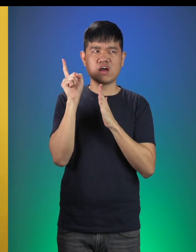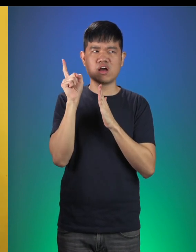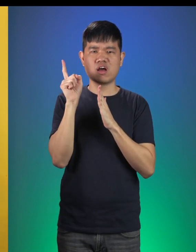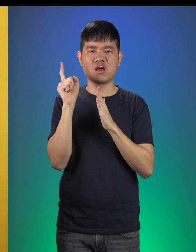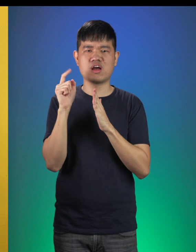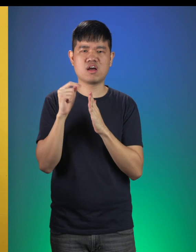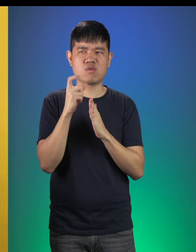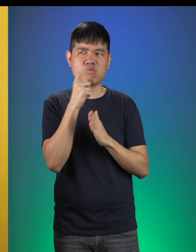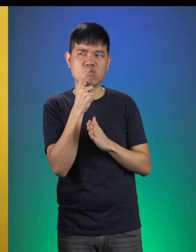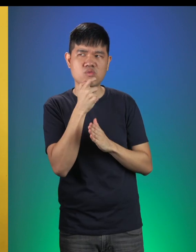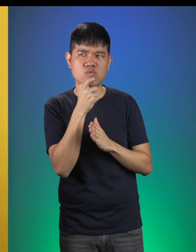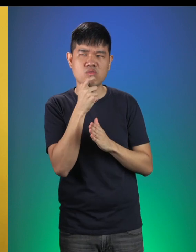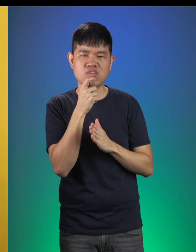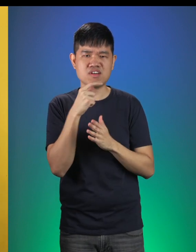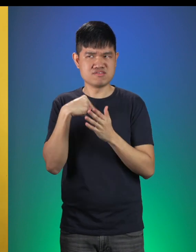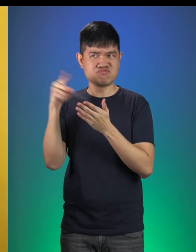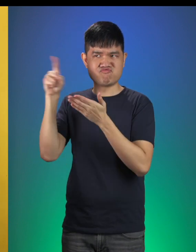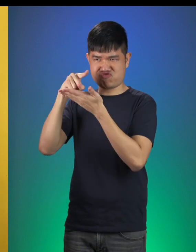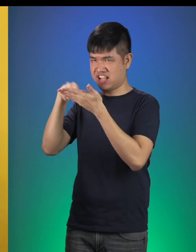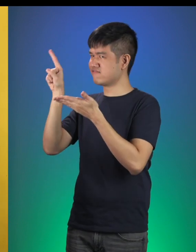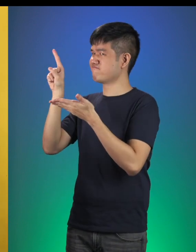I wonder who it could be? I’ll go check.